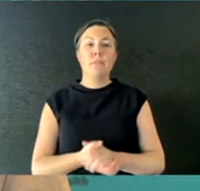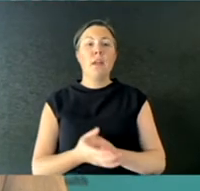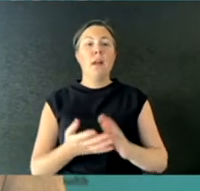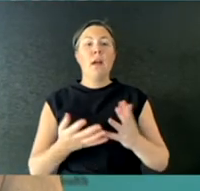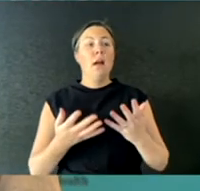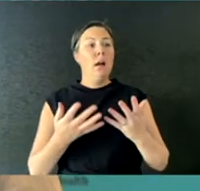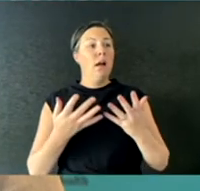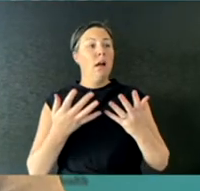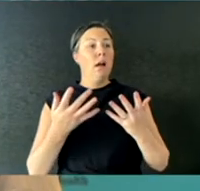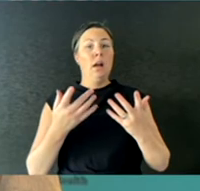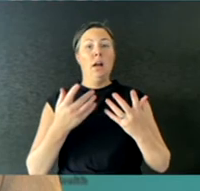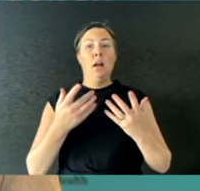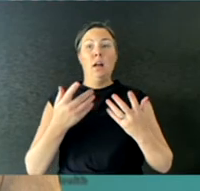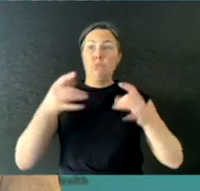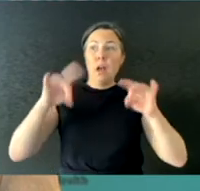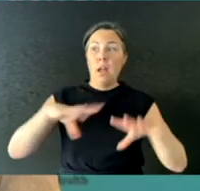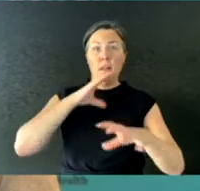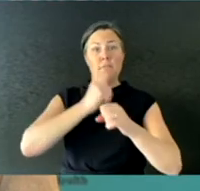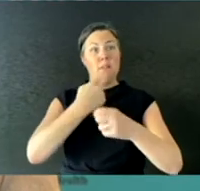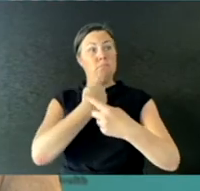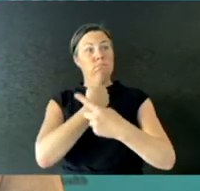national guidance is in fact a fit check.